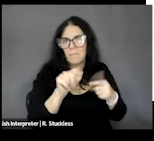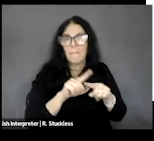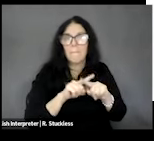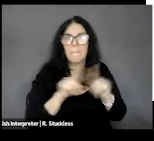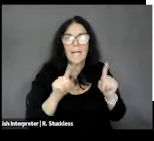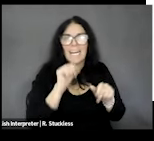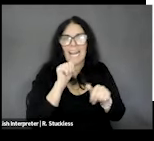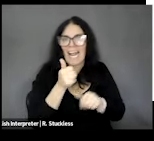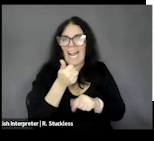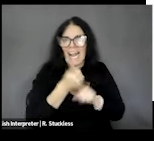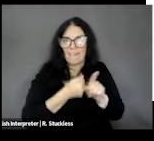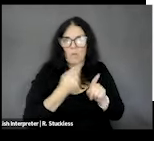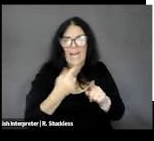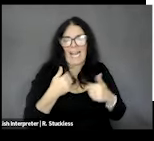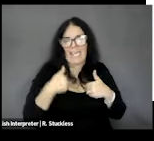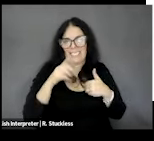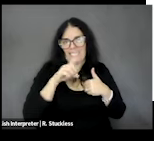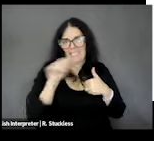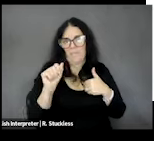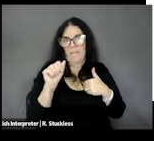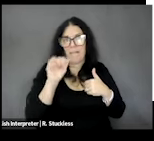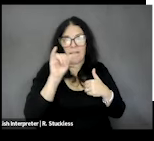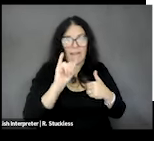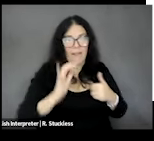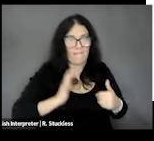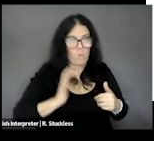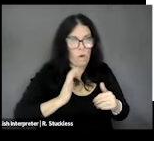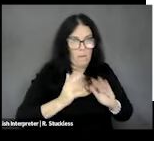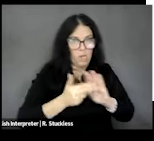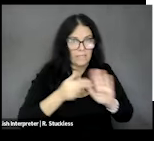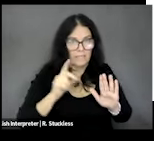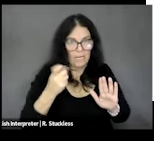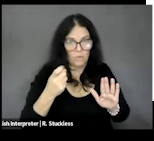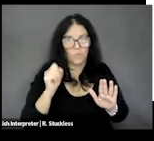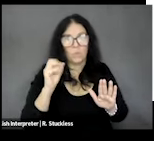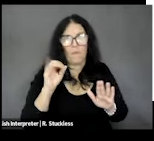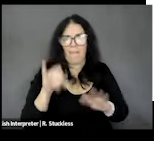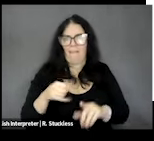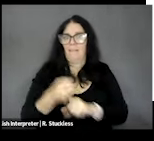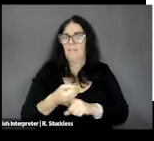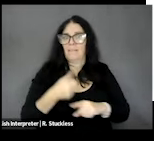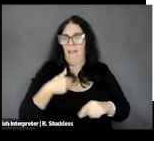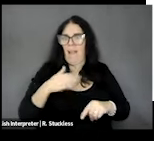everybody has a disability that has been formally diagnosed, and so this can create issues where,